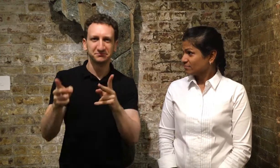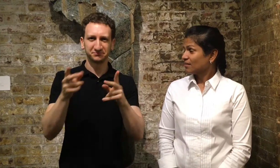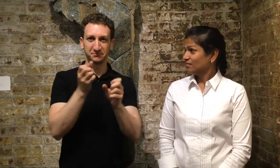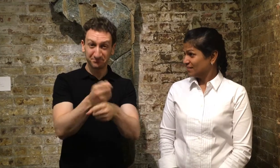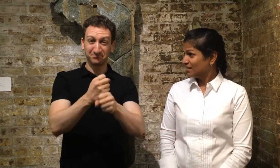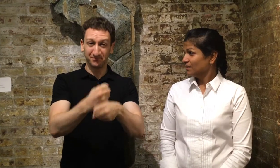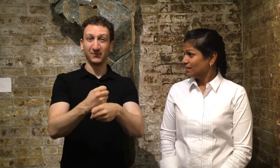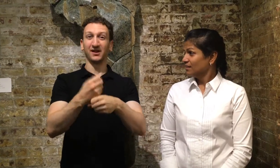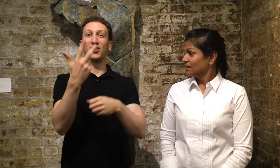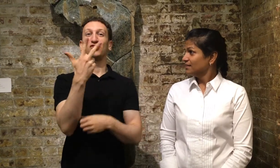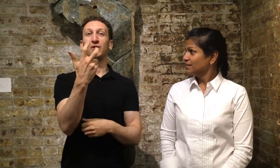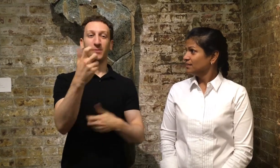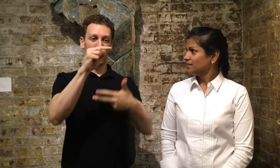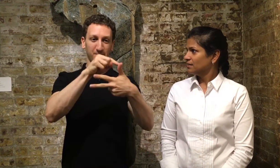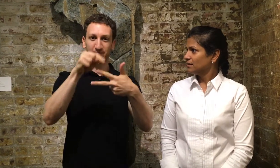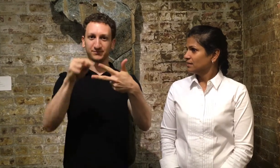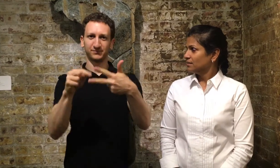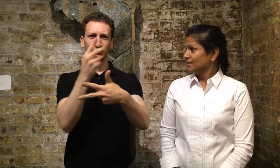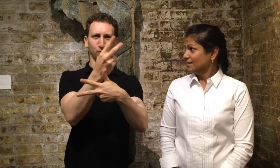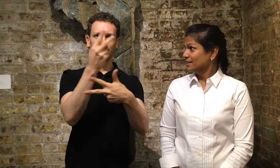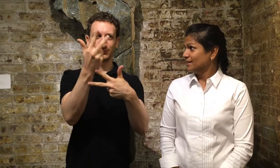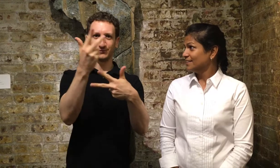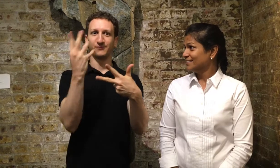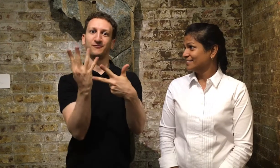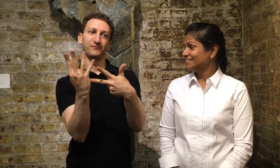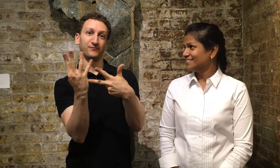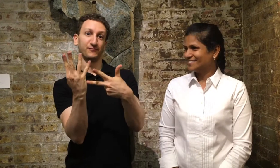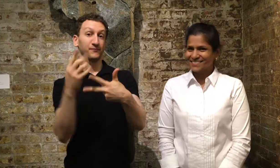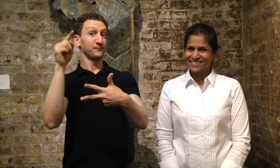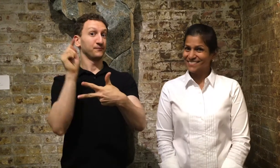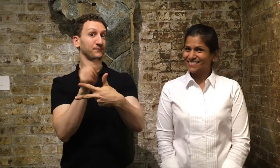edited, and produced - and are about to bring to you episodes 2, 3, and 4!